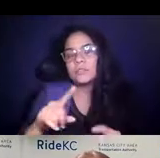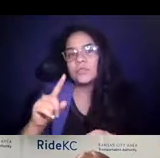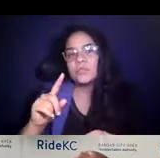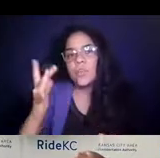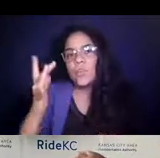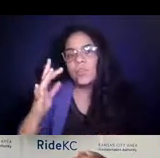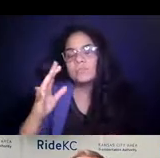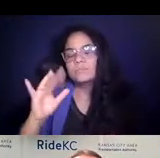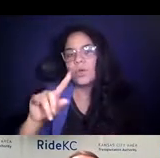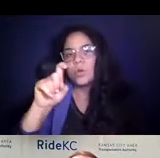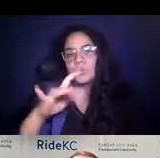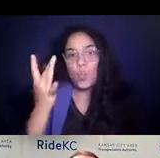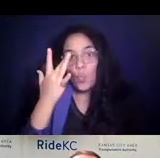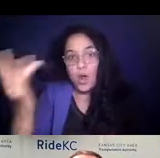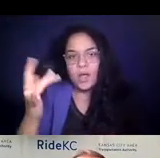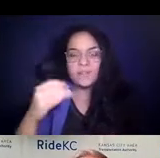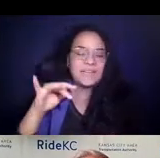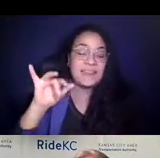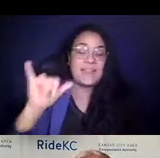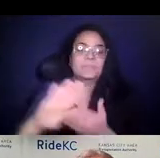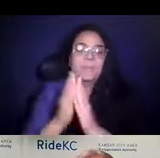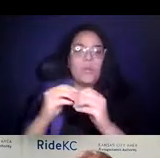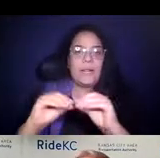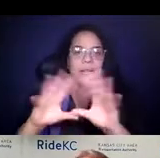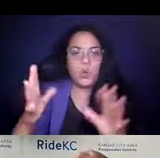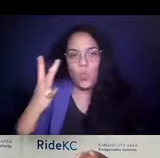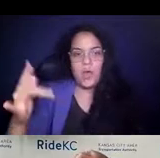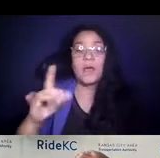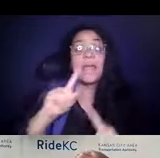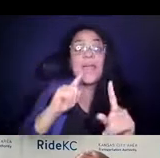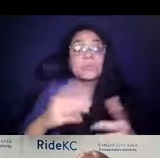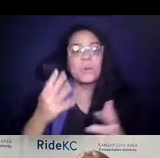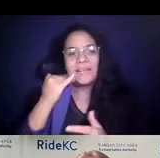14:58:41 It's crystallized the answer and the answer is because it's about people.